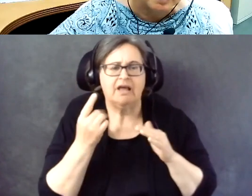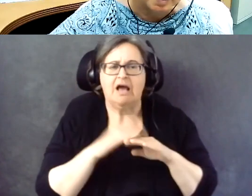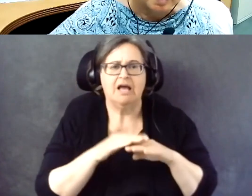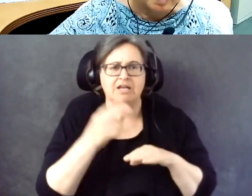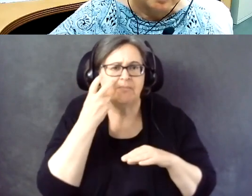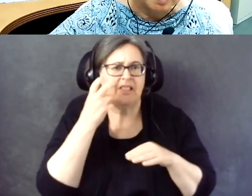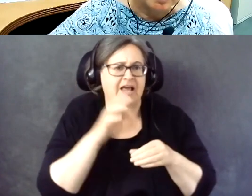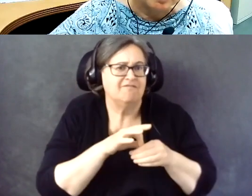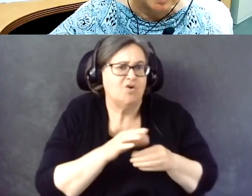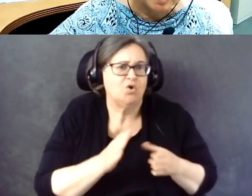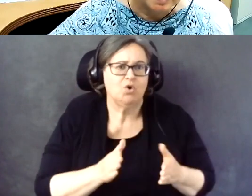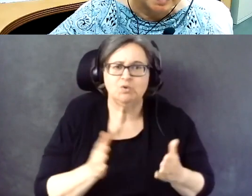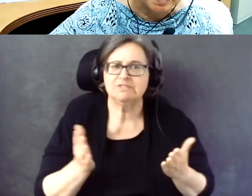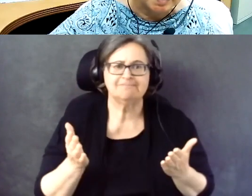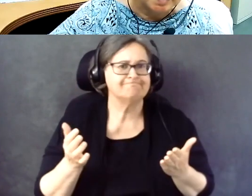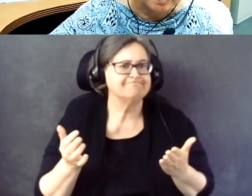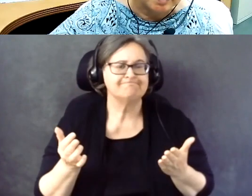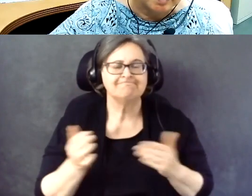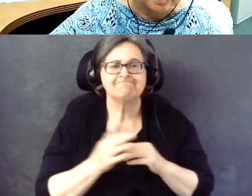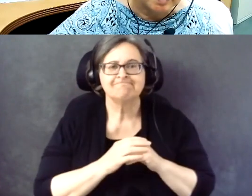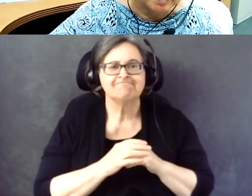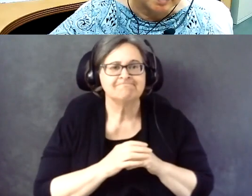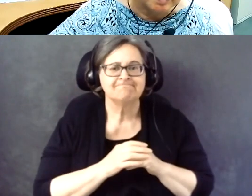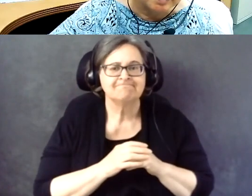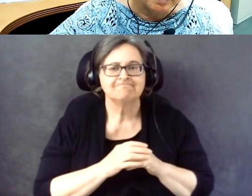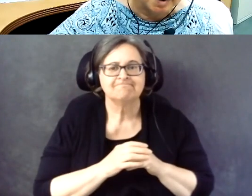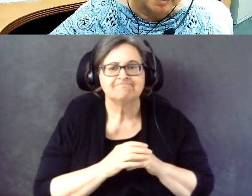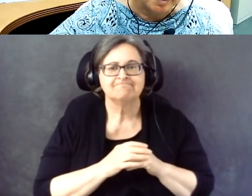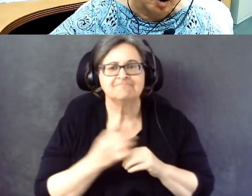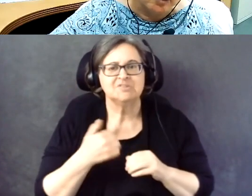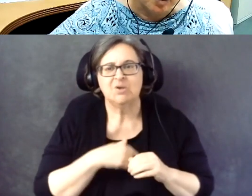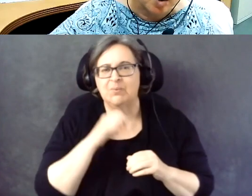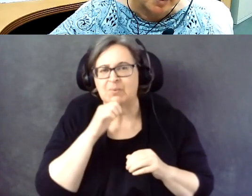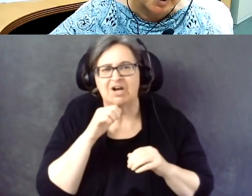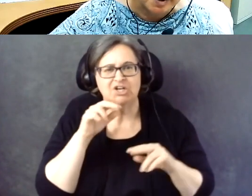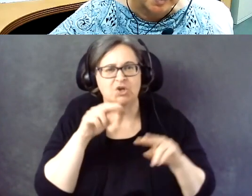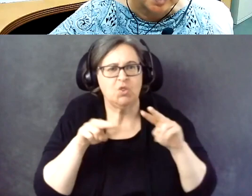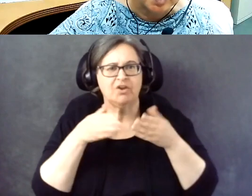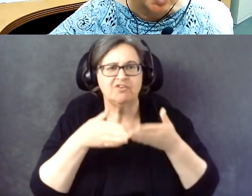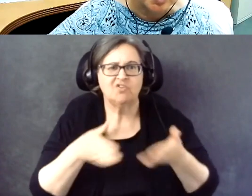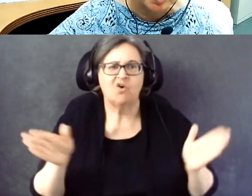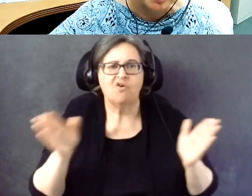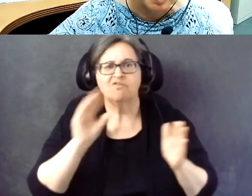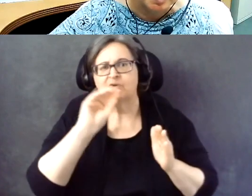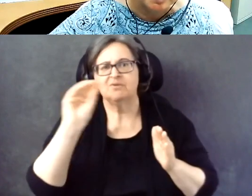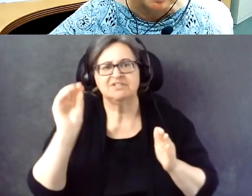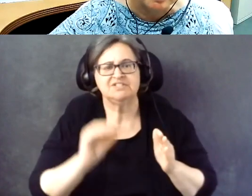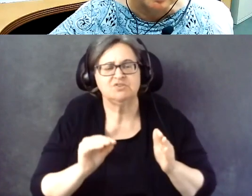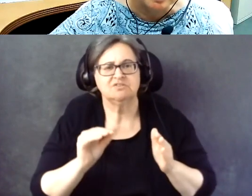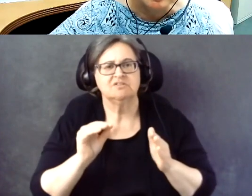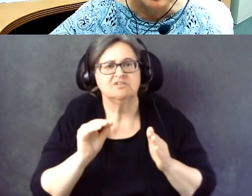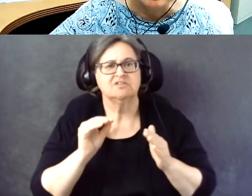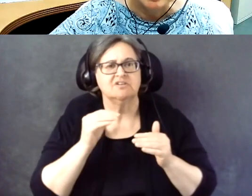So we don't really look at the overall percentage year-to-year.